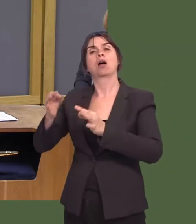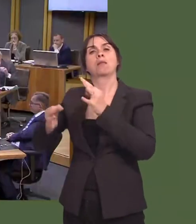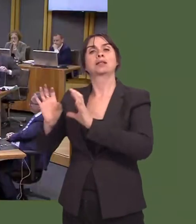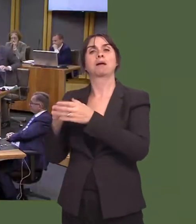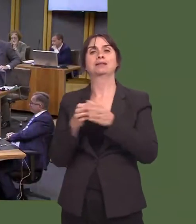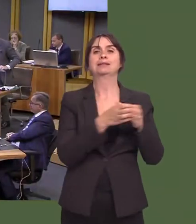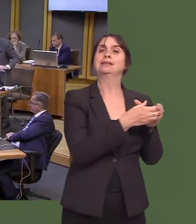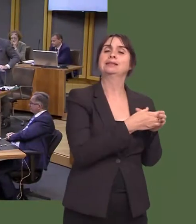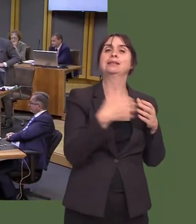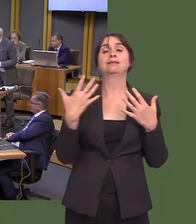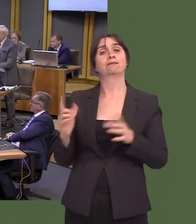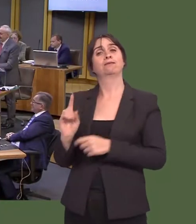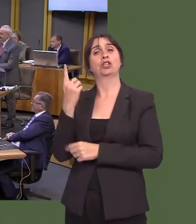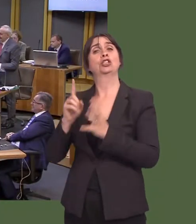Neil Hamilton: Diolch yn fawr, Llywydd.